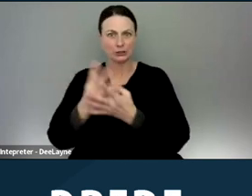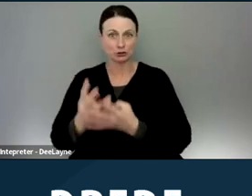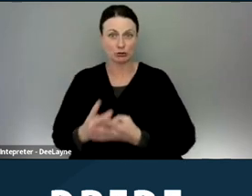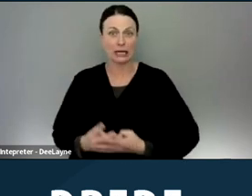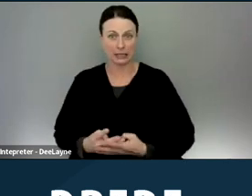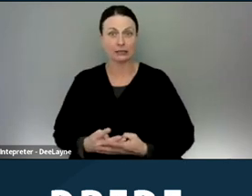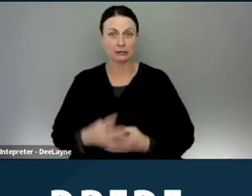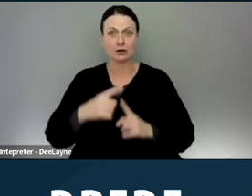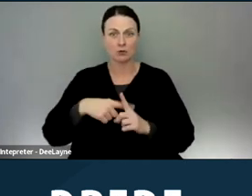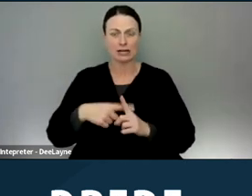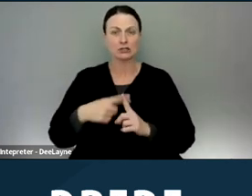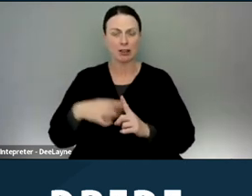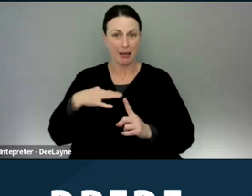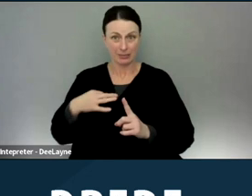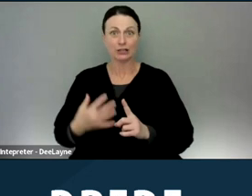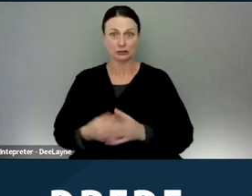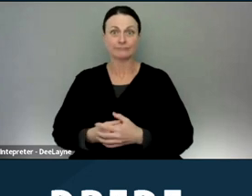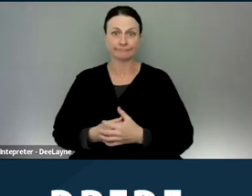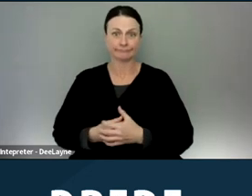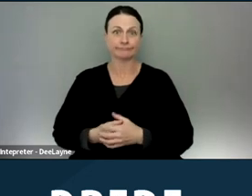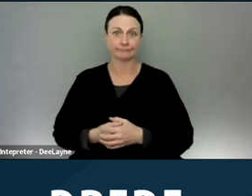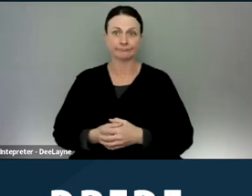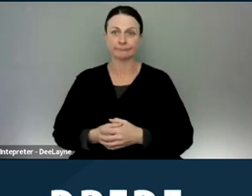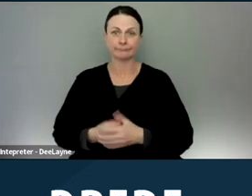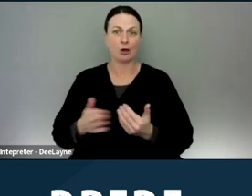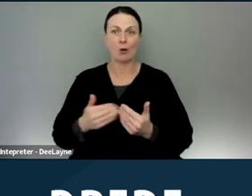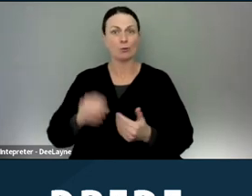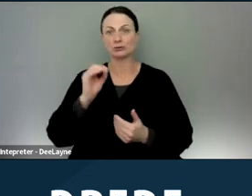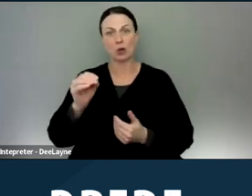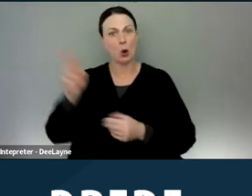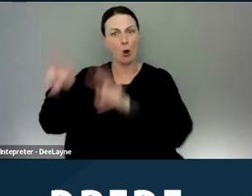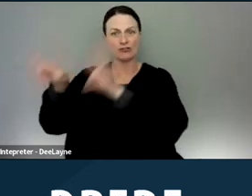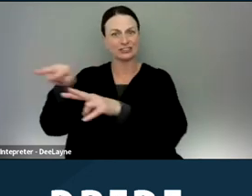rental applications and there's almost no oversight of this right now.